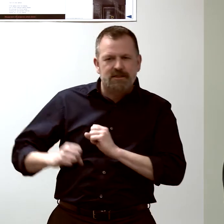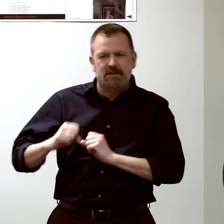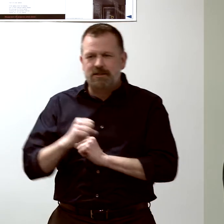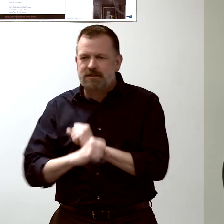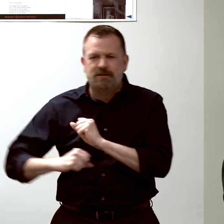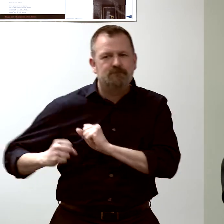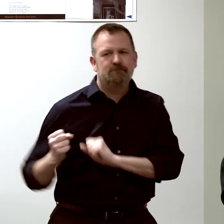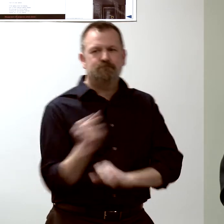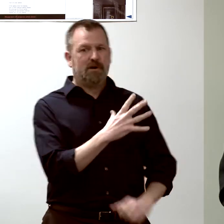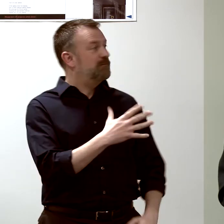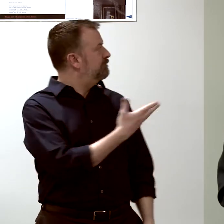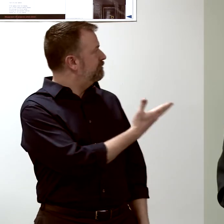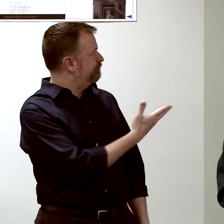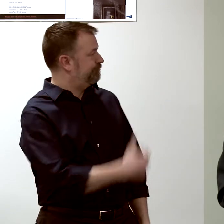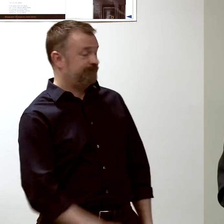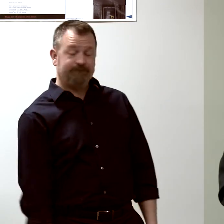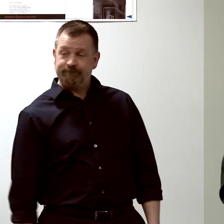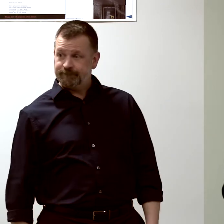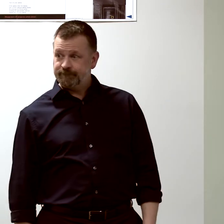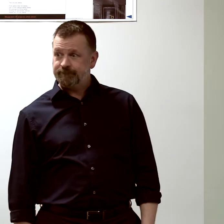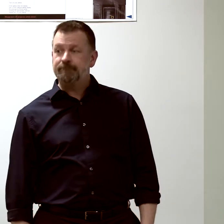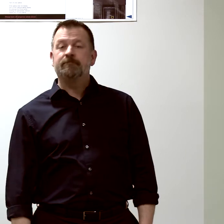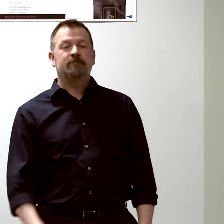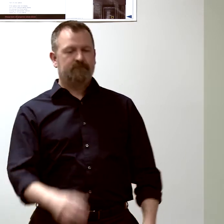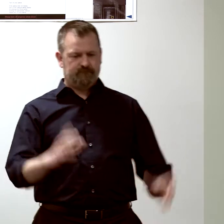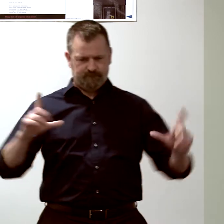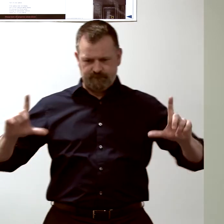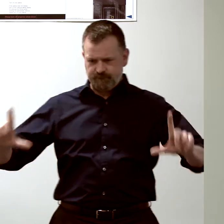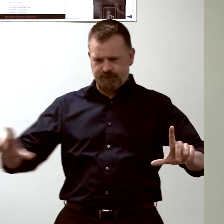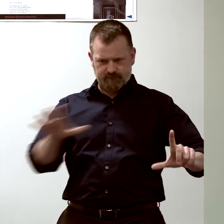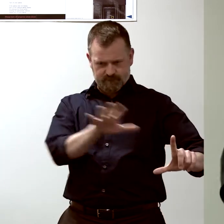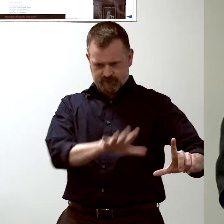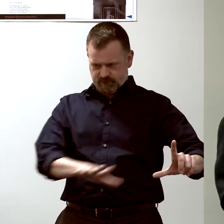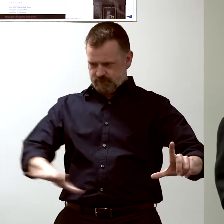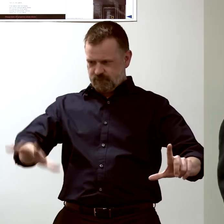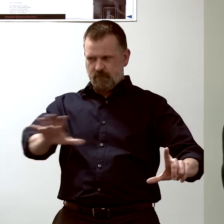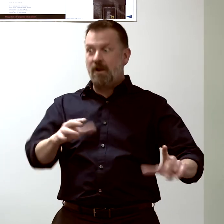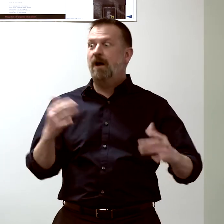and that diagram allows us to identify where genes